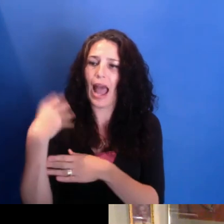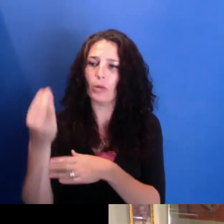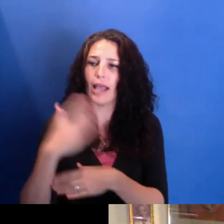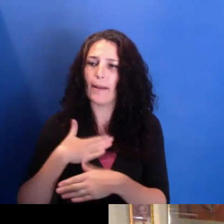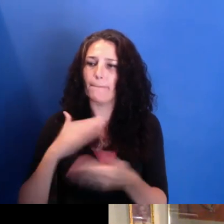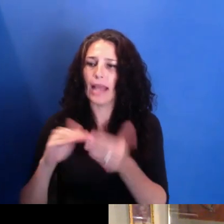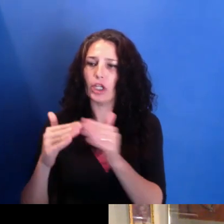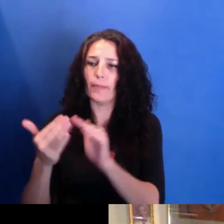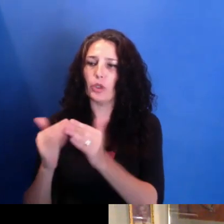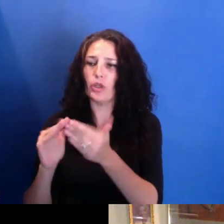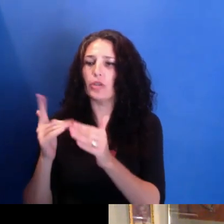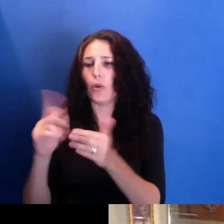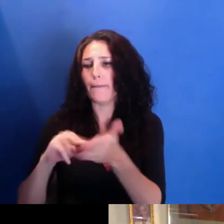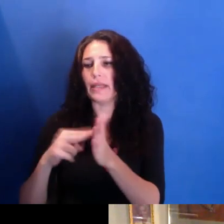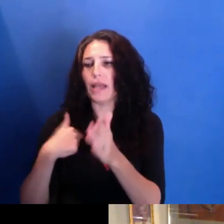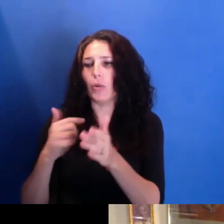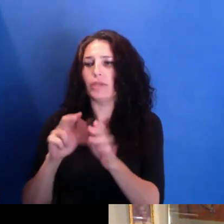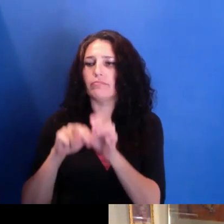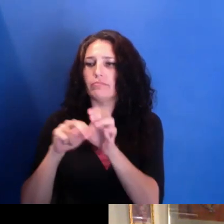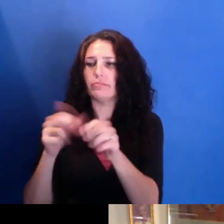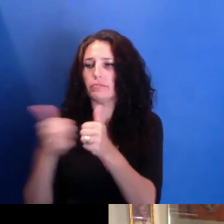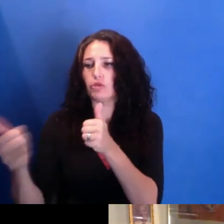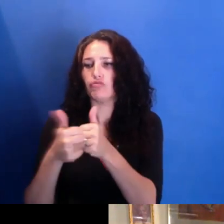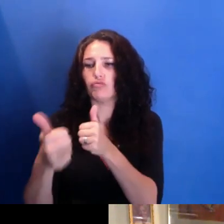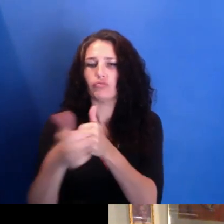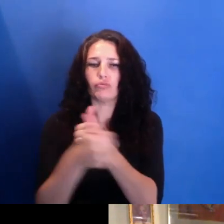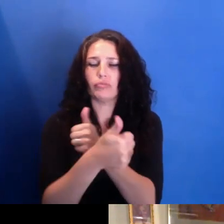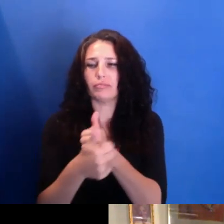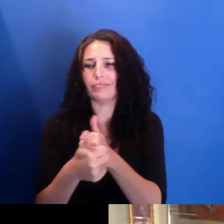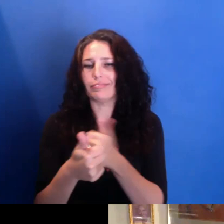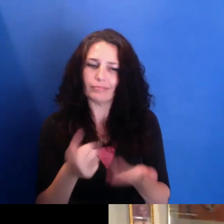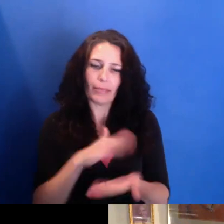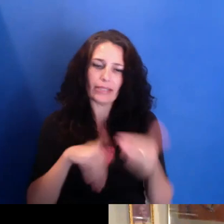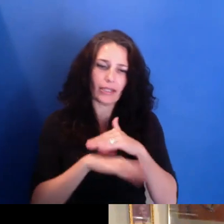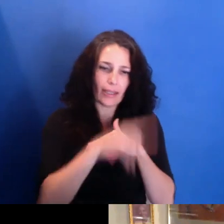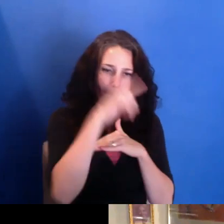so it was like traveling from Black cities to these spaces.